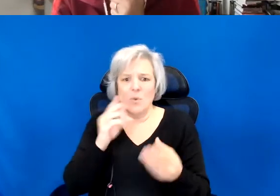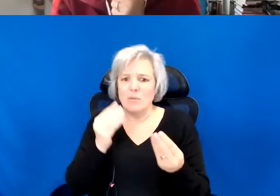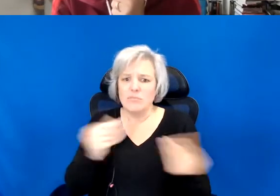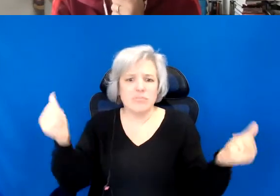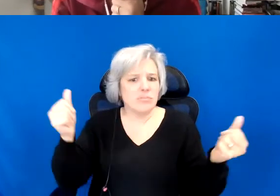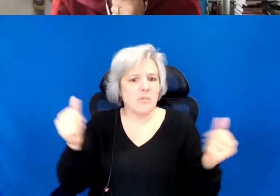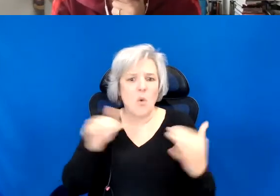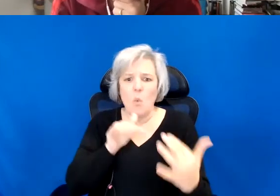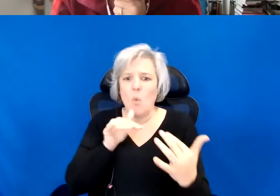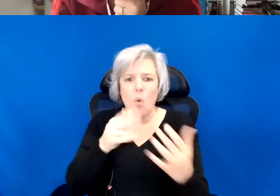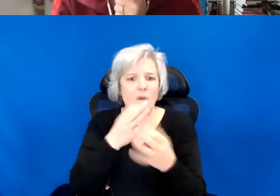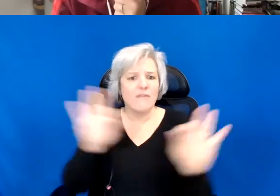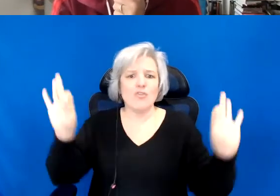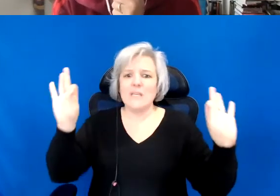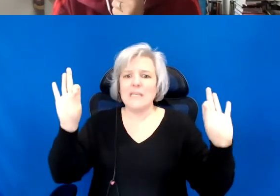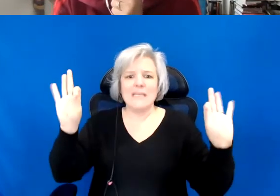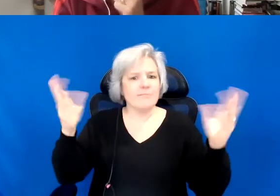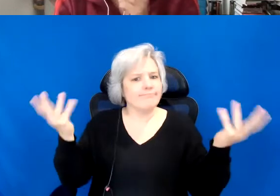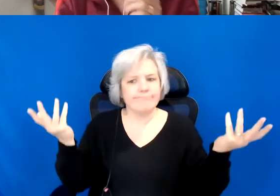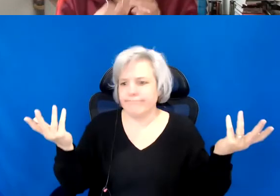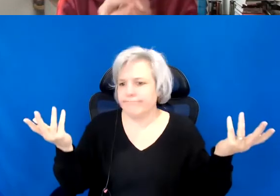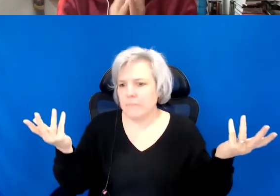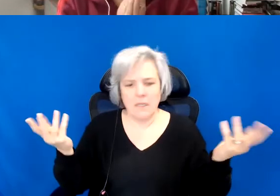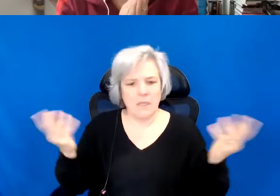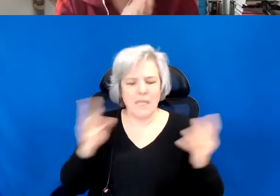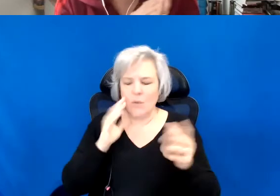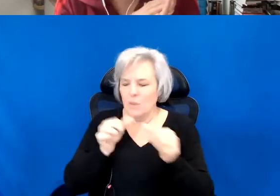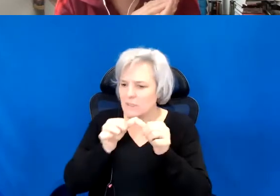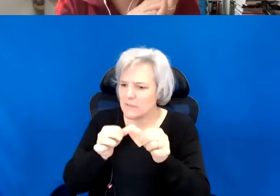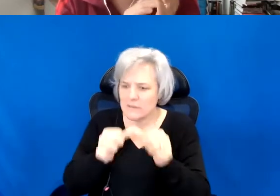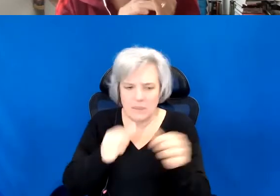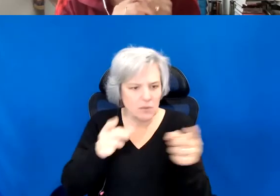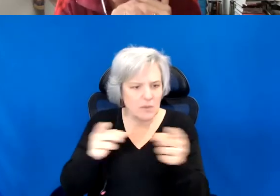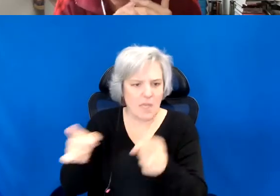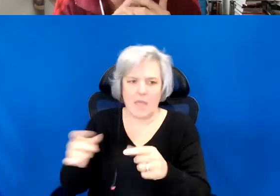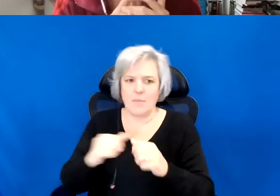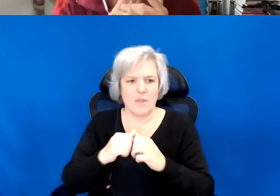but is continuing to happen. And that is continuing literally to reverberate